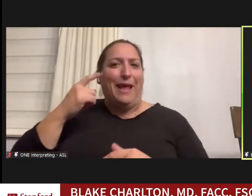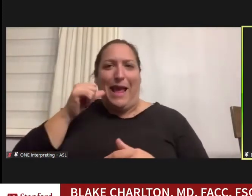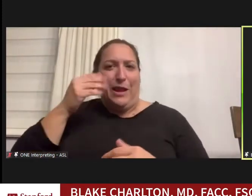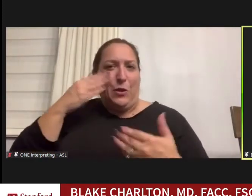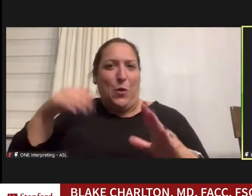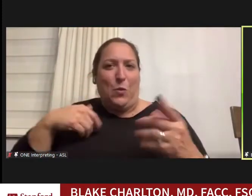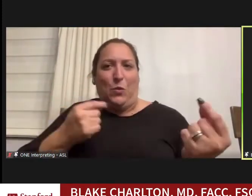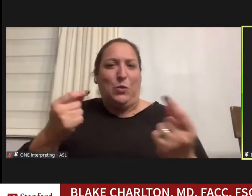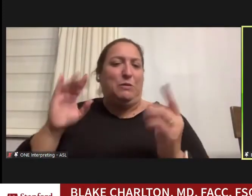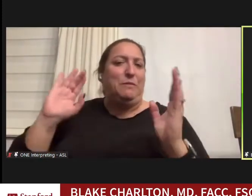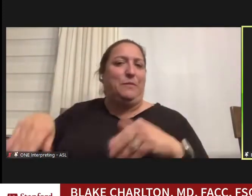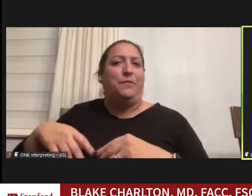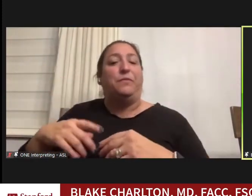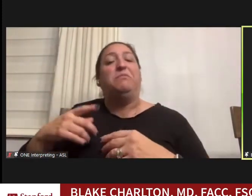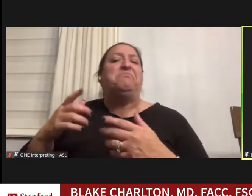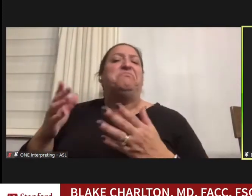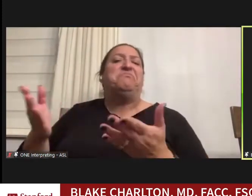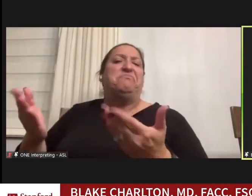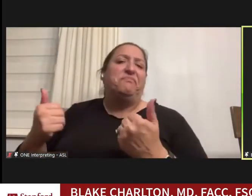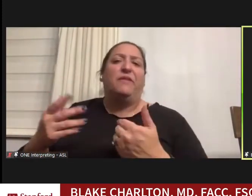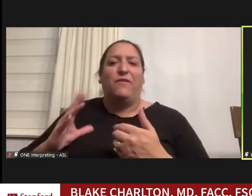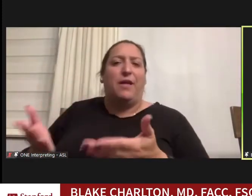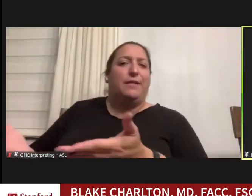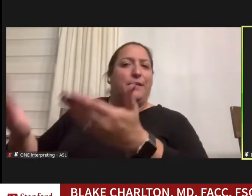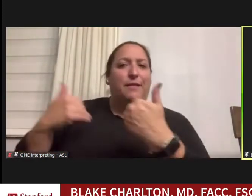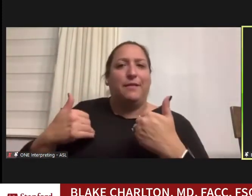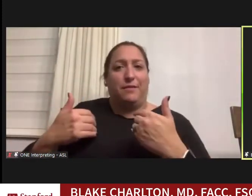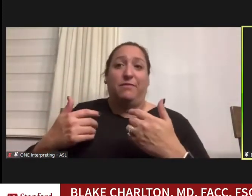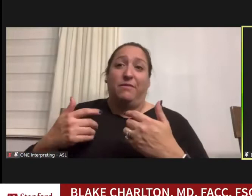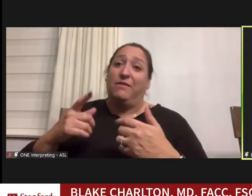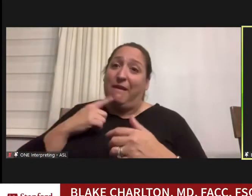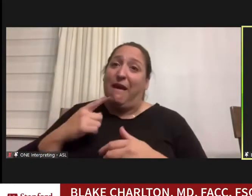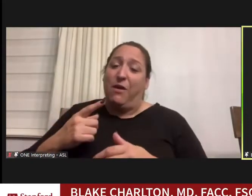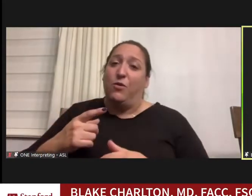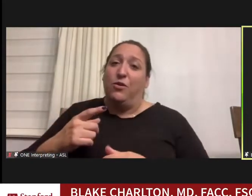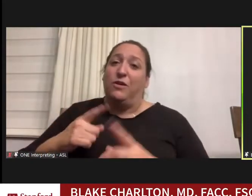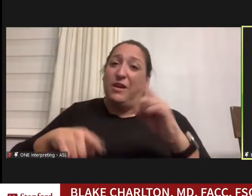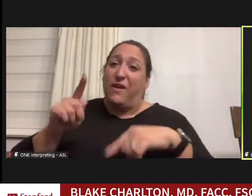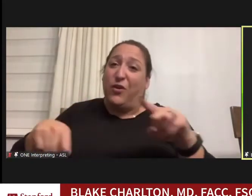and they took a chance on me even though I was not experienced with a lot of that,